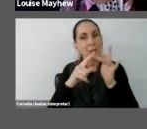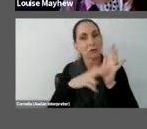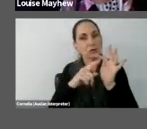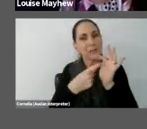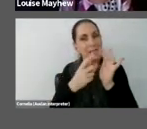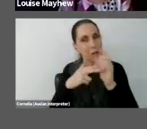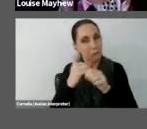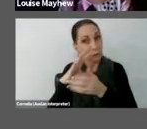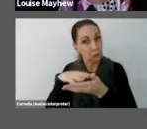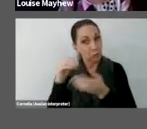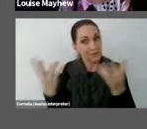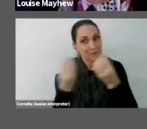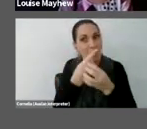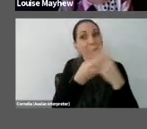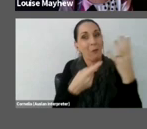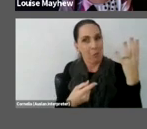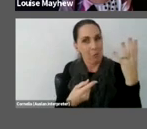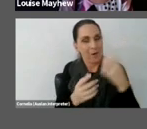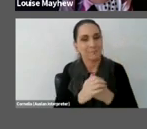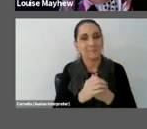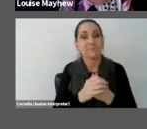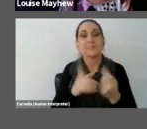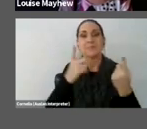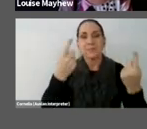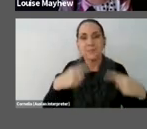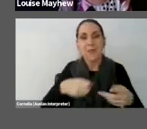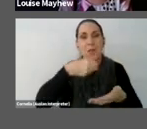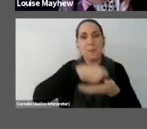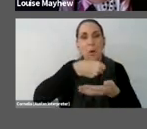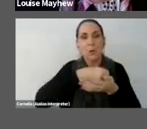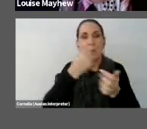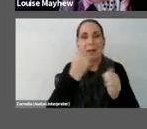Down the bottom we have Glenn Lewis and Kate Craig,